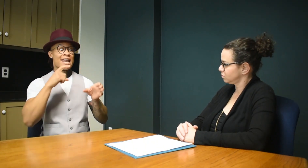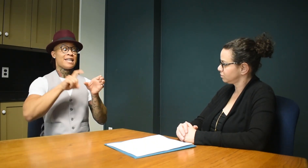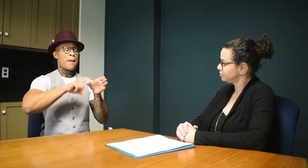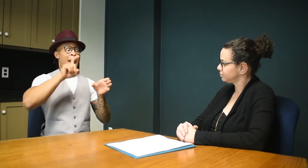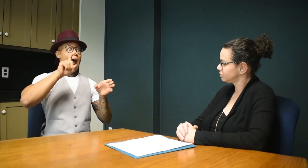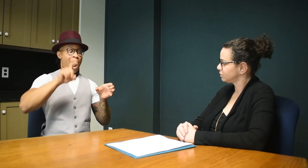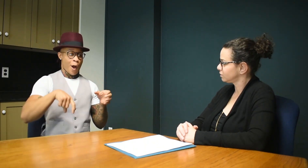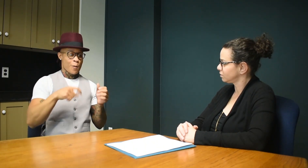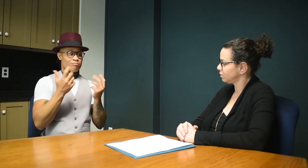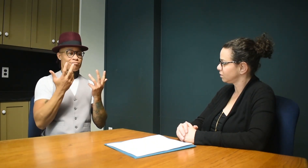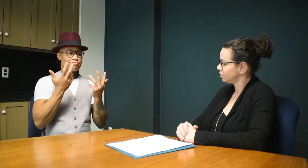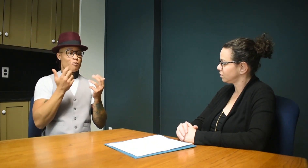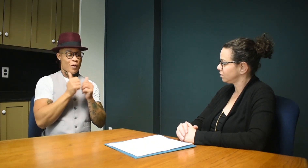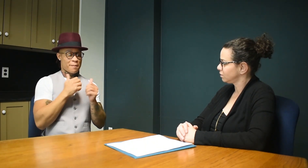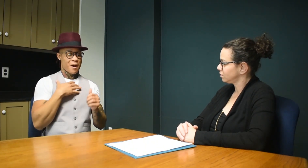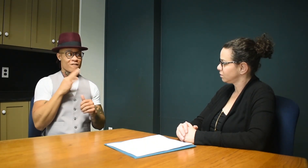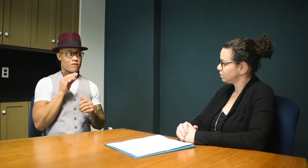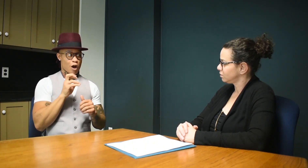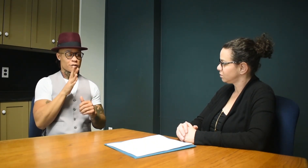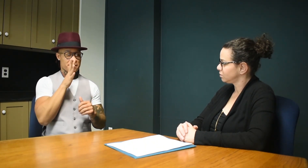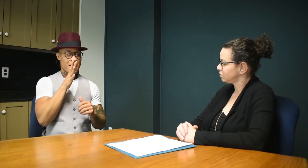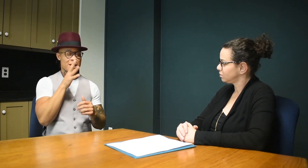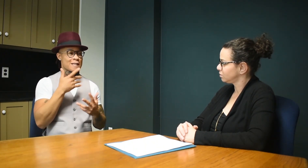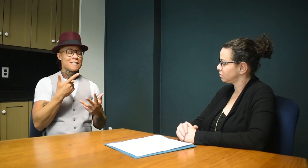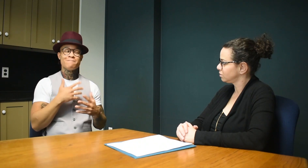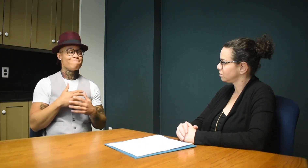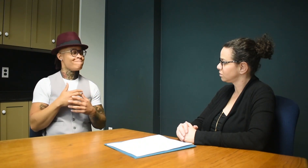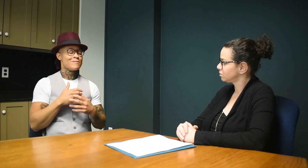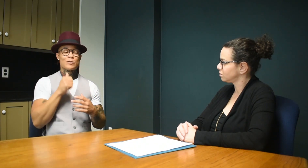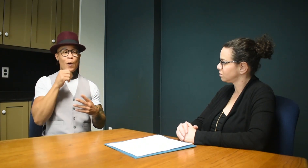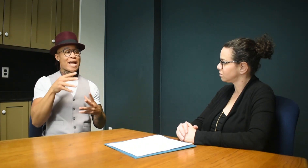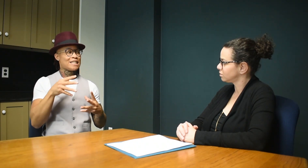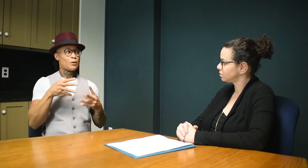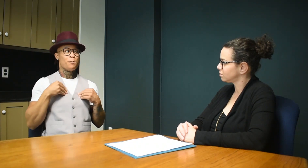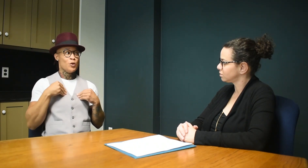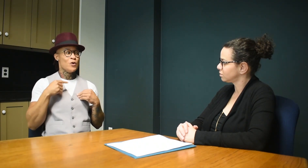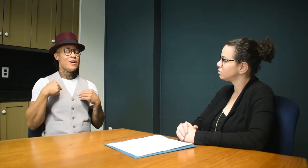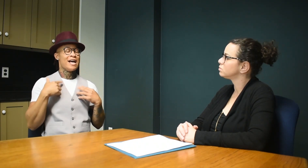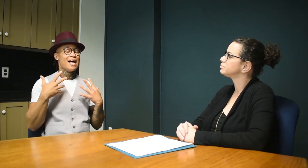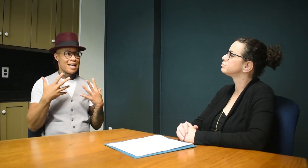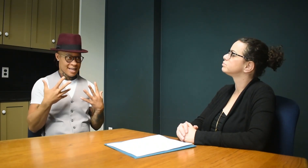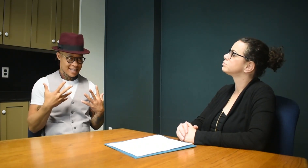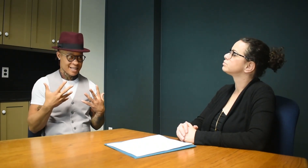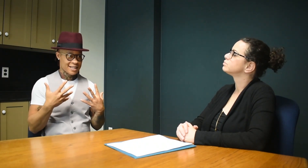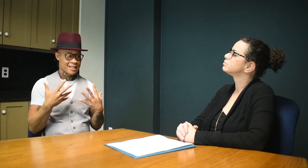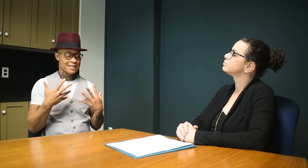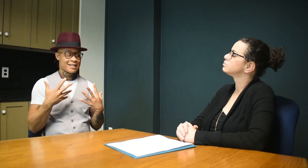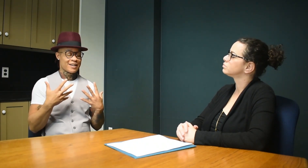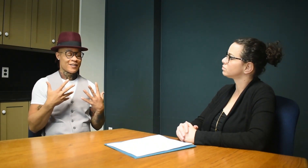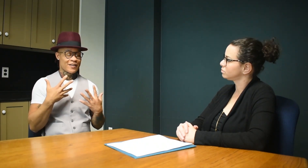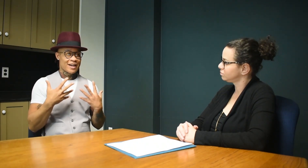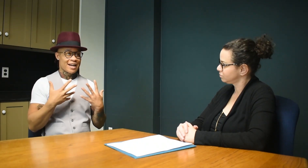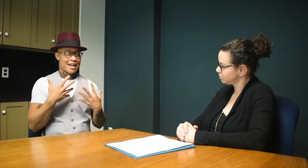So I came out to my foster mom But she did not approve, which was conflicting for me.